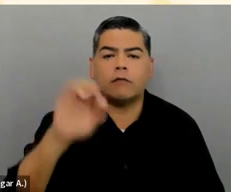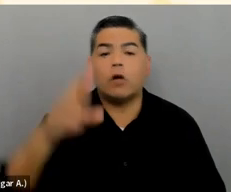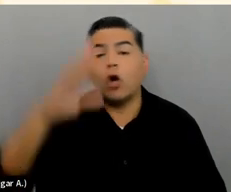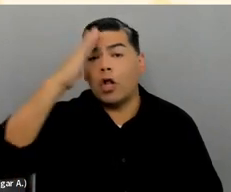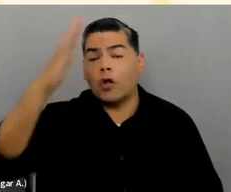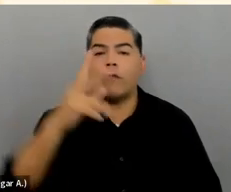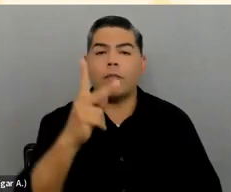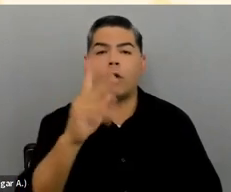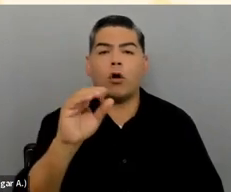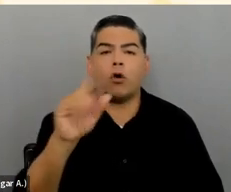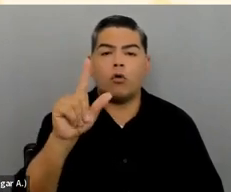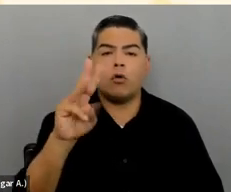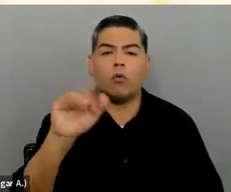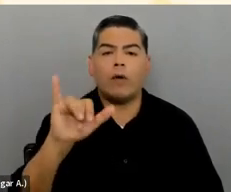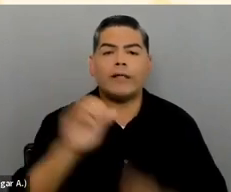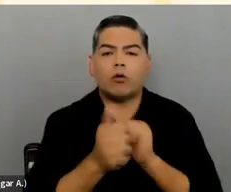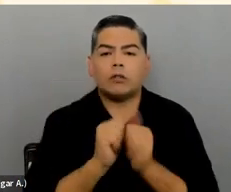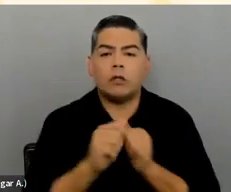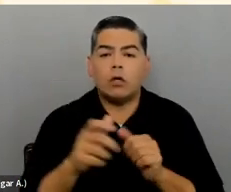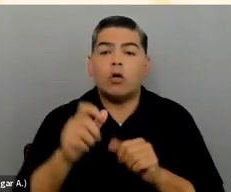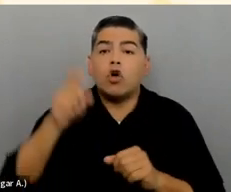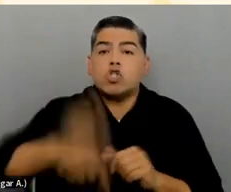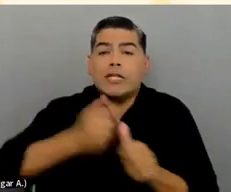Should every social-media post have a description in English and French?